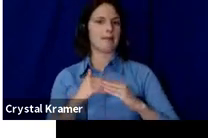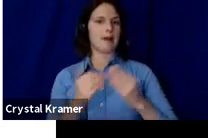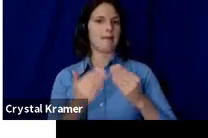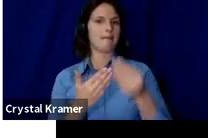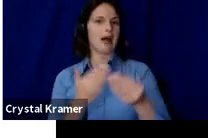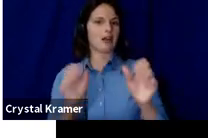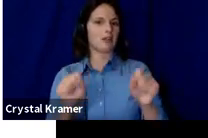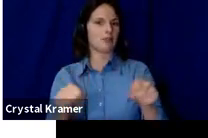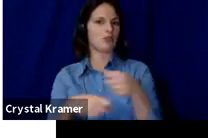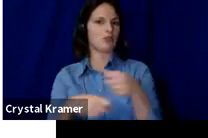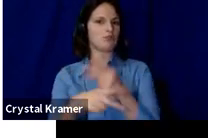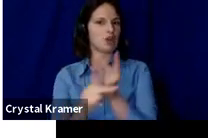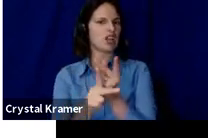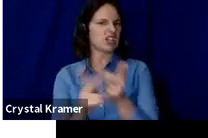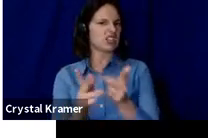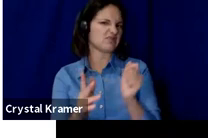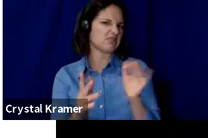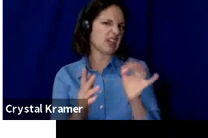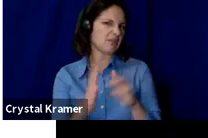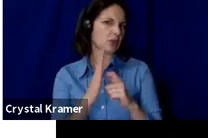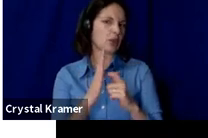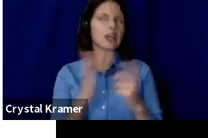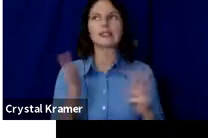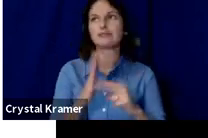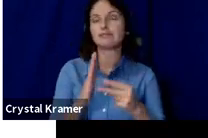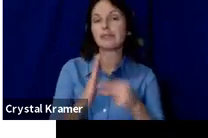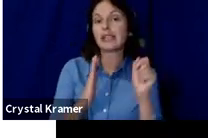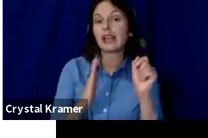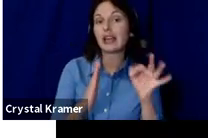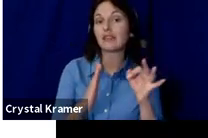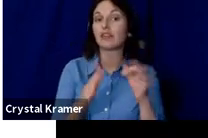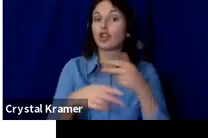Meaning, if you're manufacturing something and you can't make whatever the thing is for